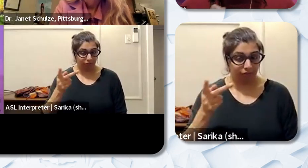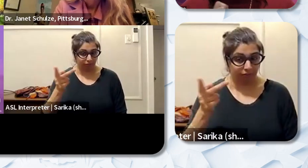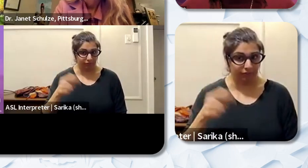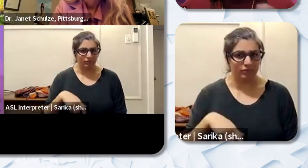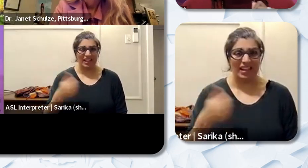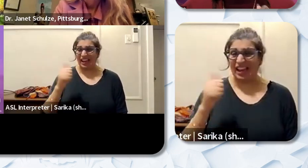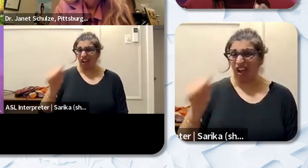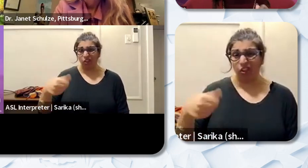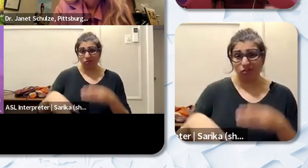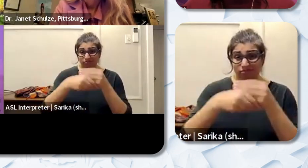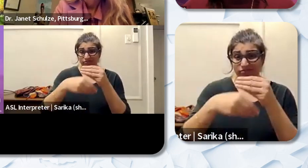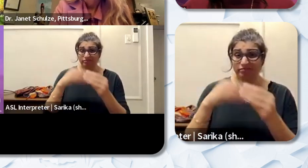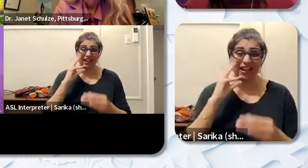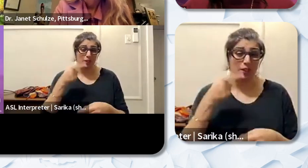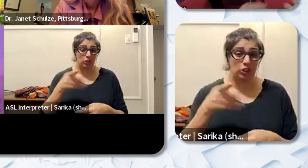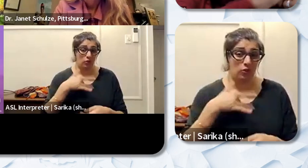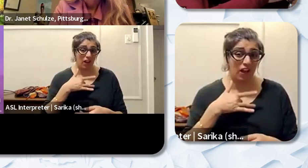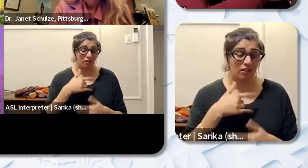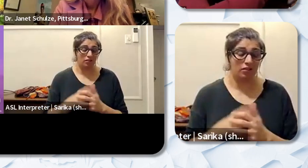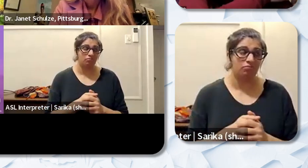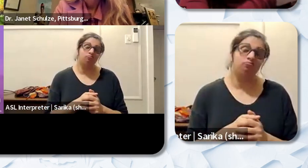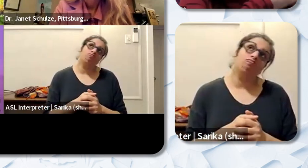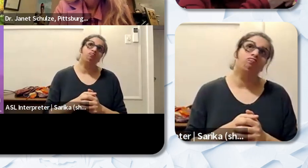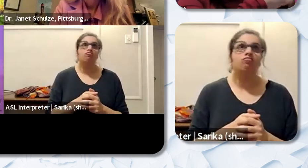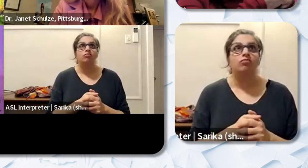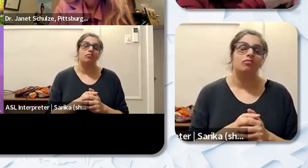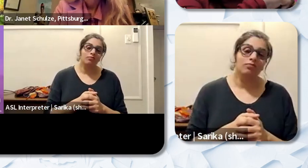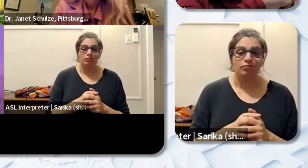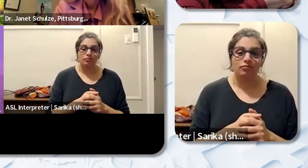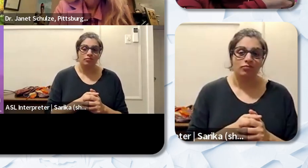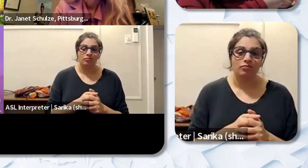Is there an experience that you felt when in you felt that your community representation